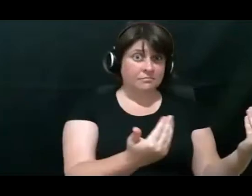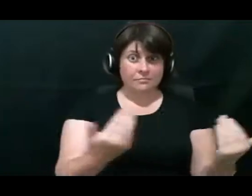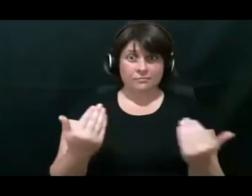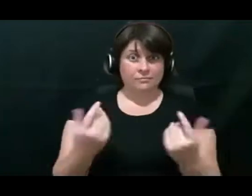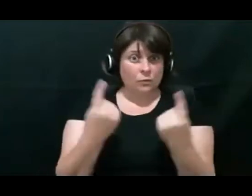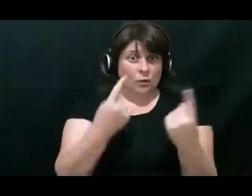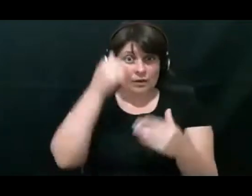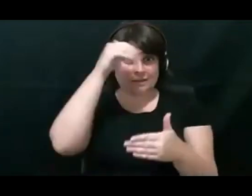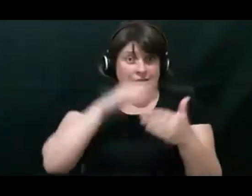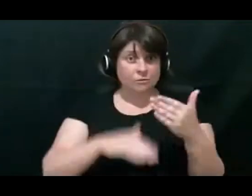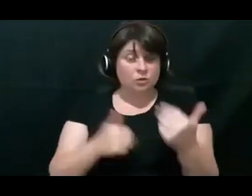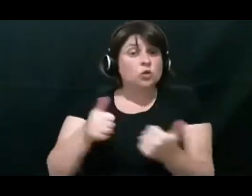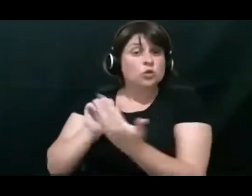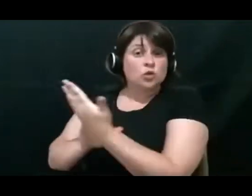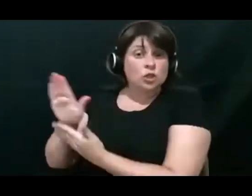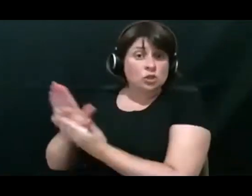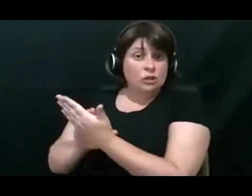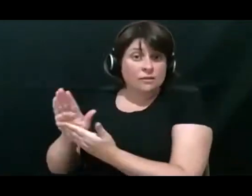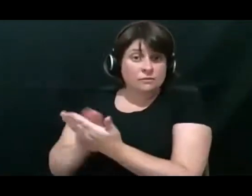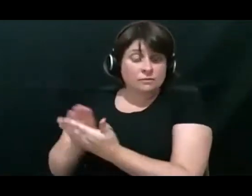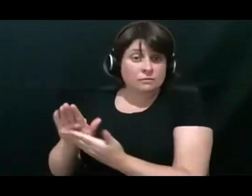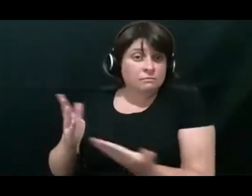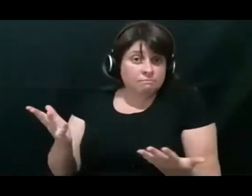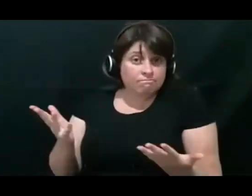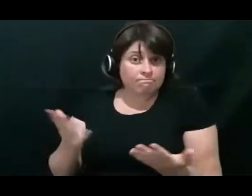Via chat and see how it happened for you.